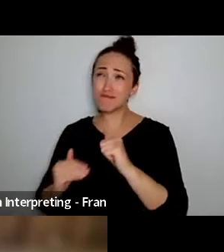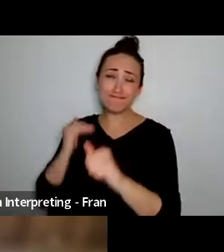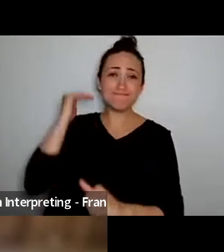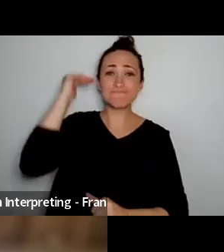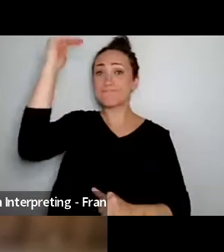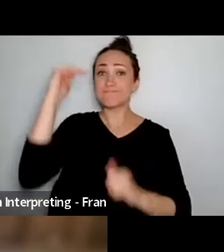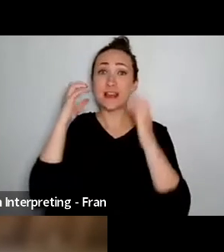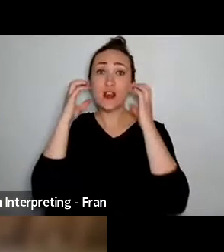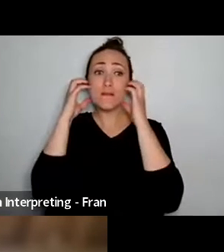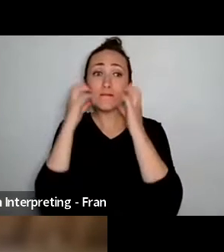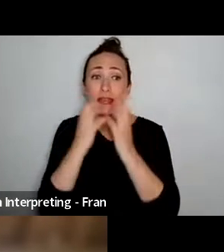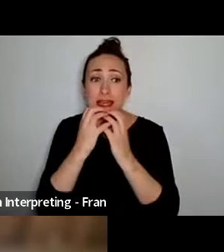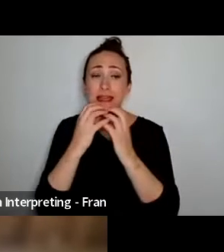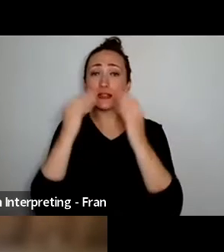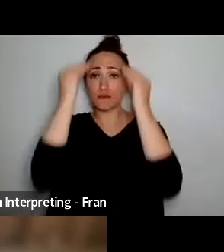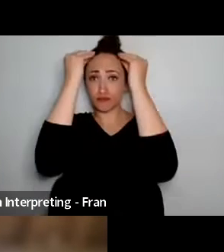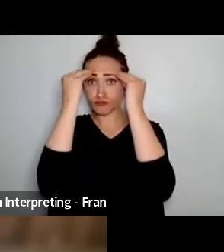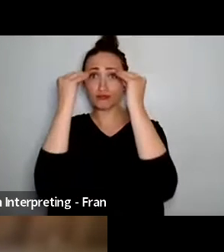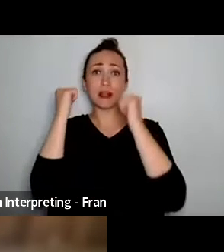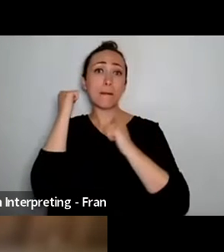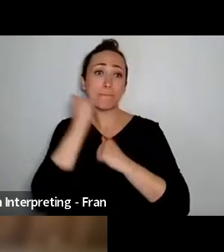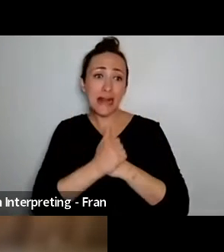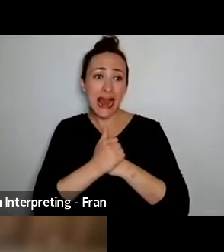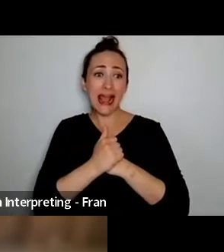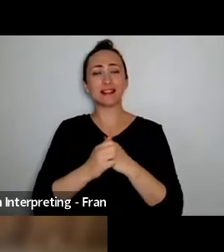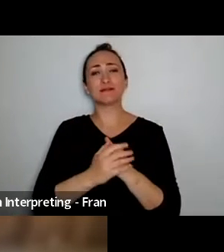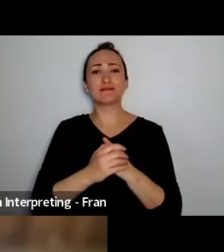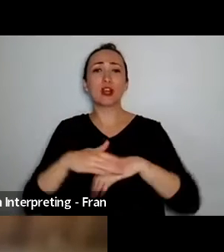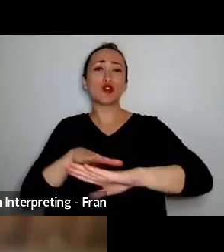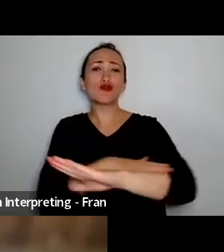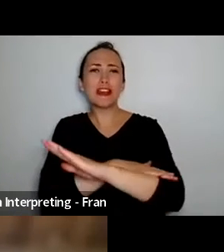wearing a black cap a green woolly, a green woolly jumper, green and black I would say